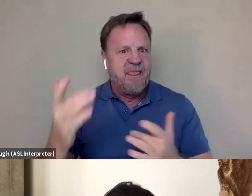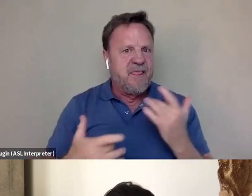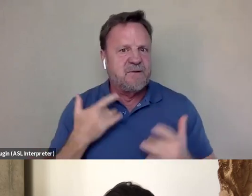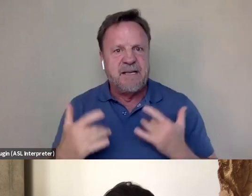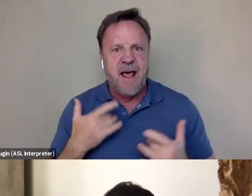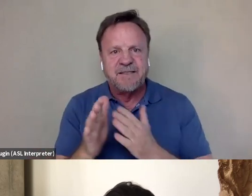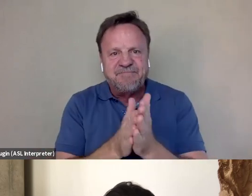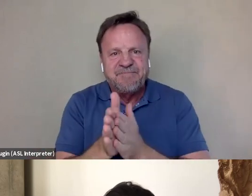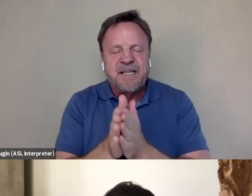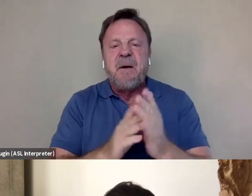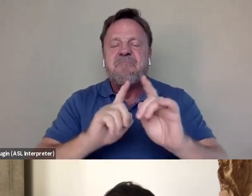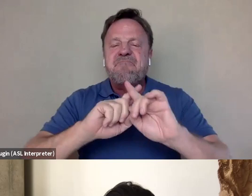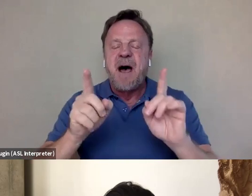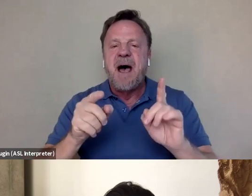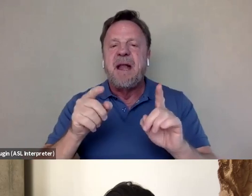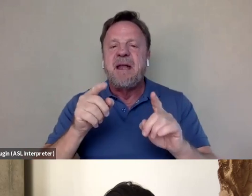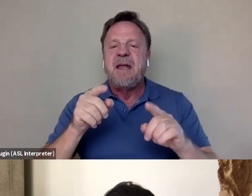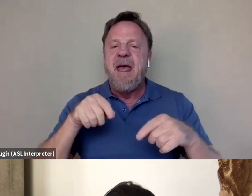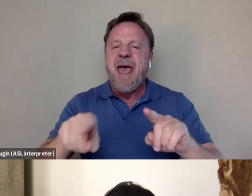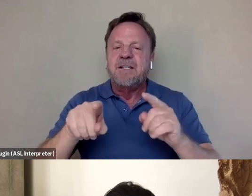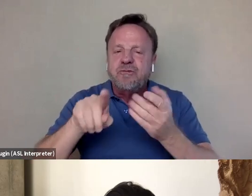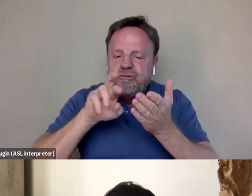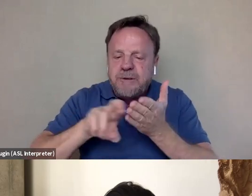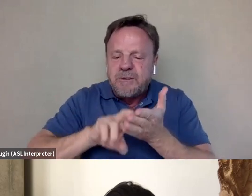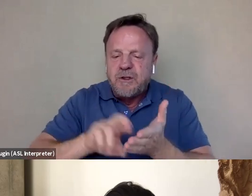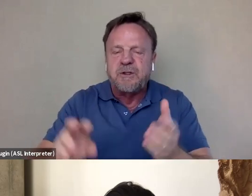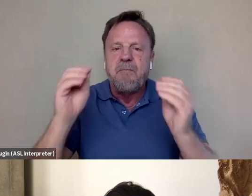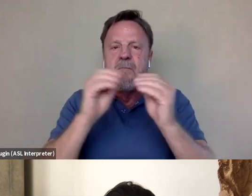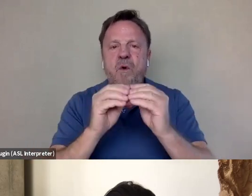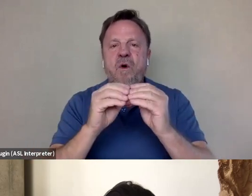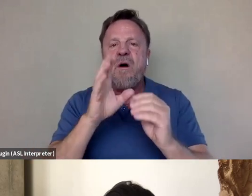but as you researched it further and, you know, looked at other ways